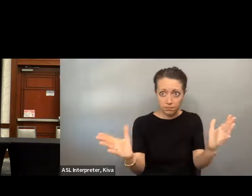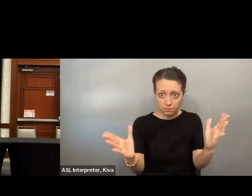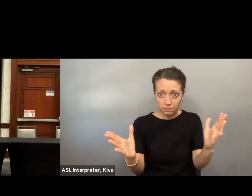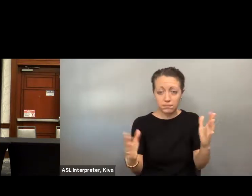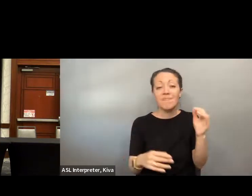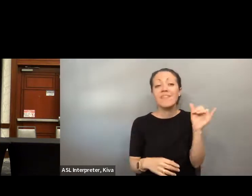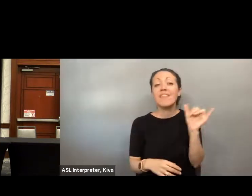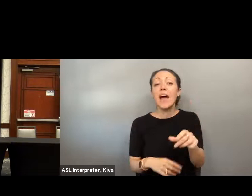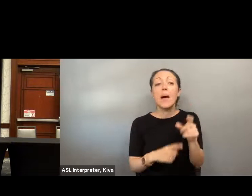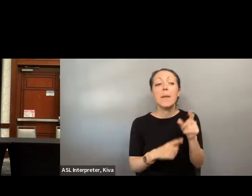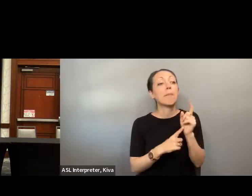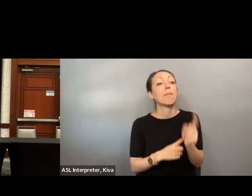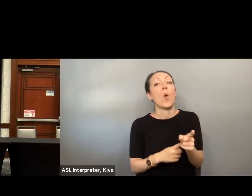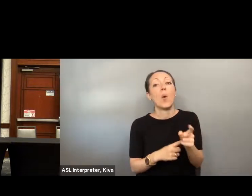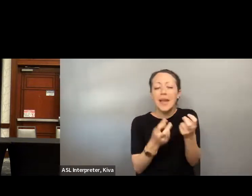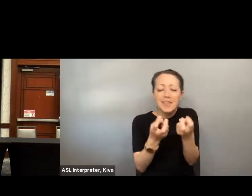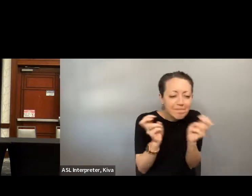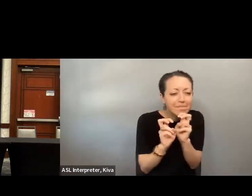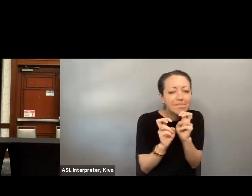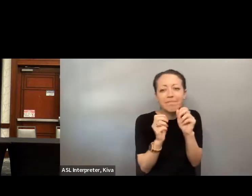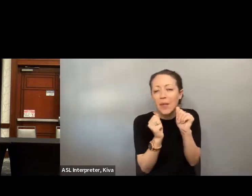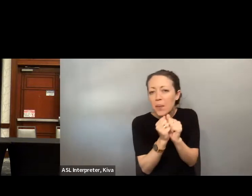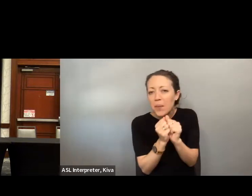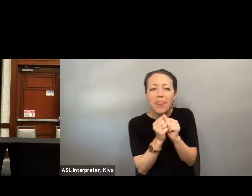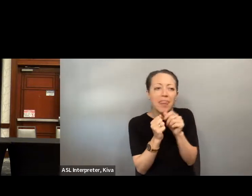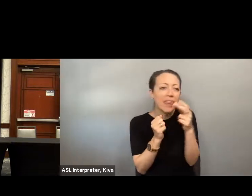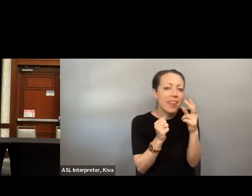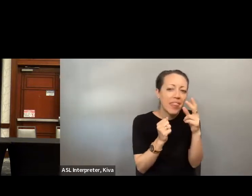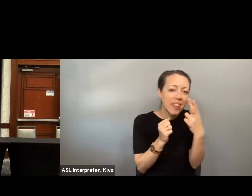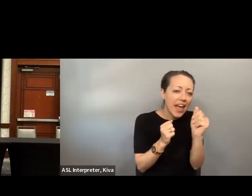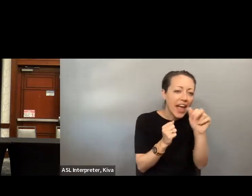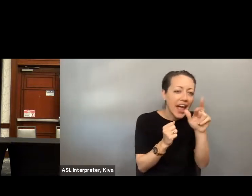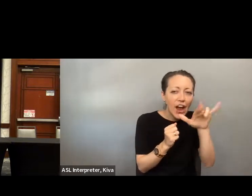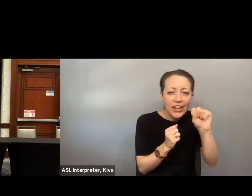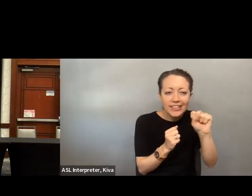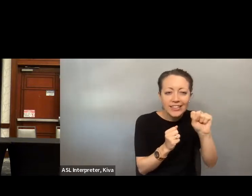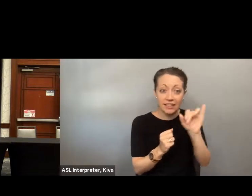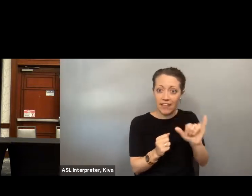stories that we share, that we hold here in this room today. So I want you to know that that moment, while we met in